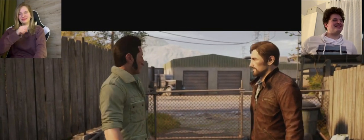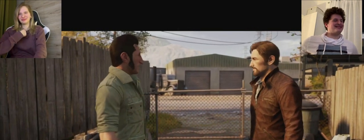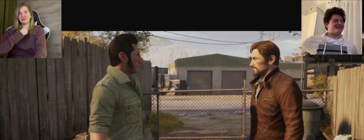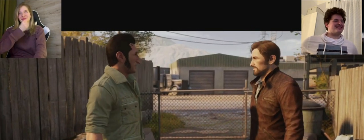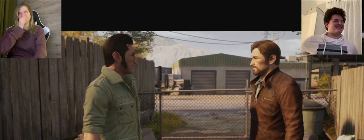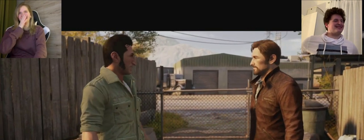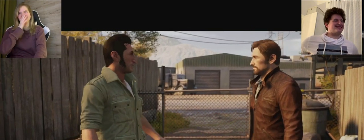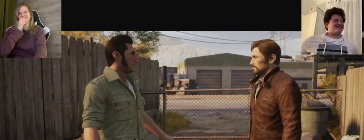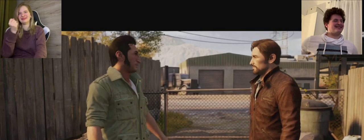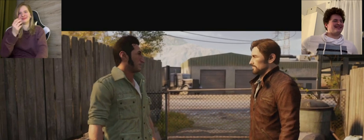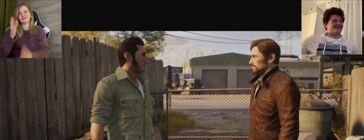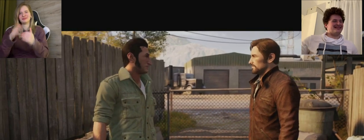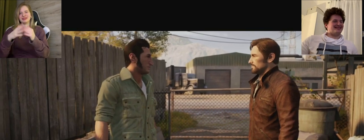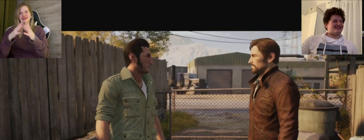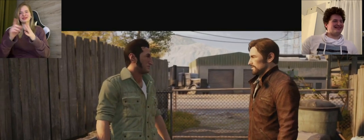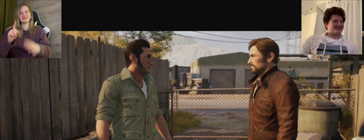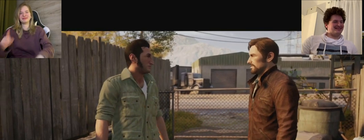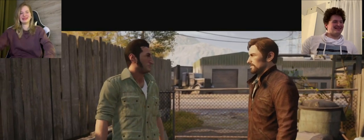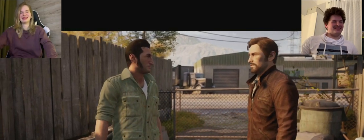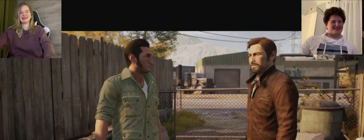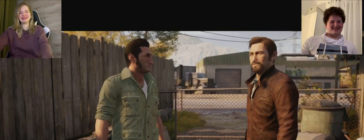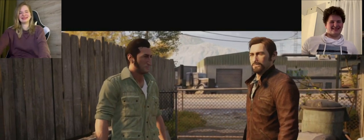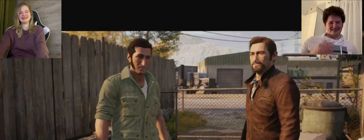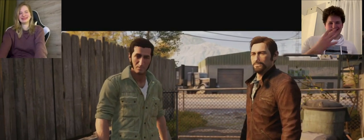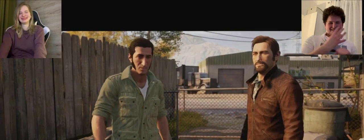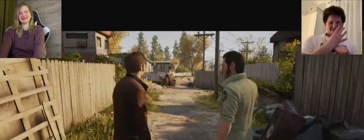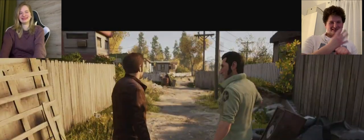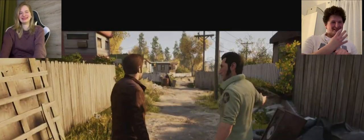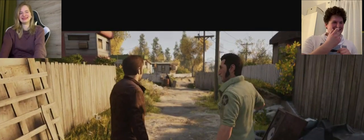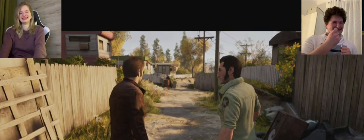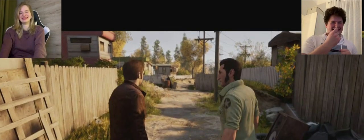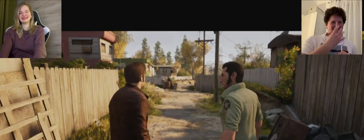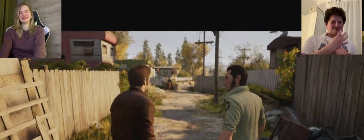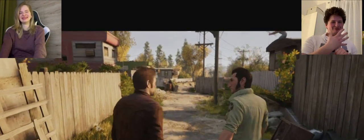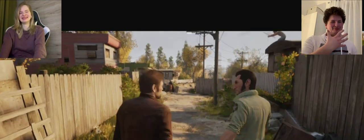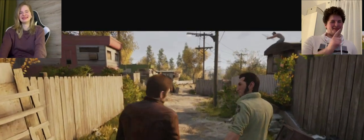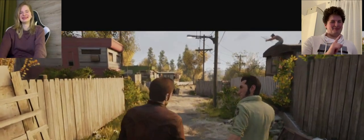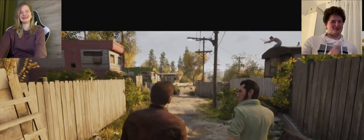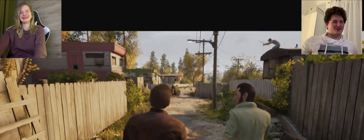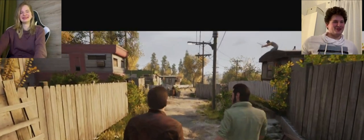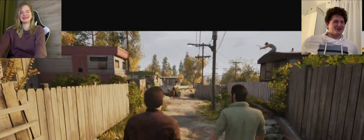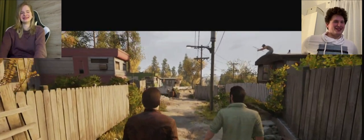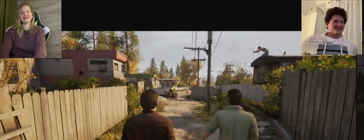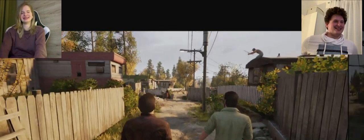K: a movie break takes 10 minutes XD A: this episode already lasts 45 minutes xD